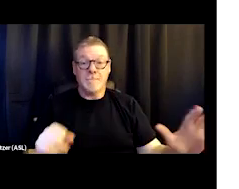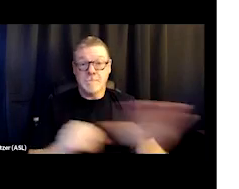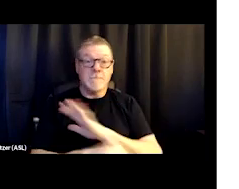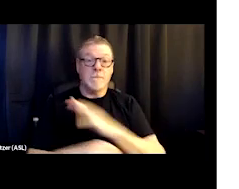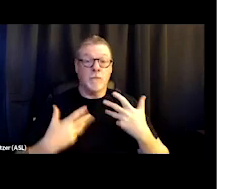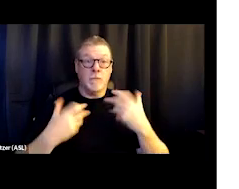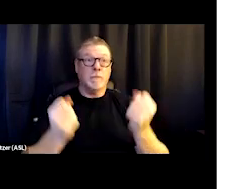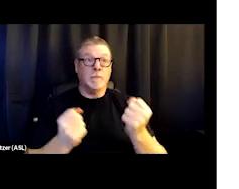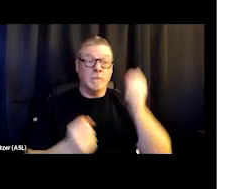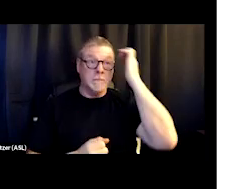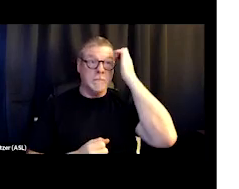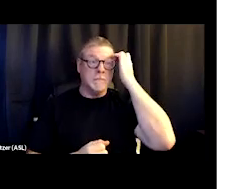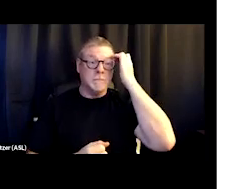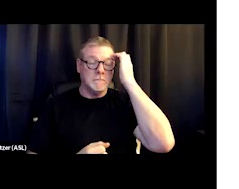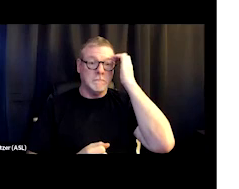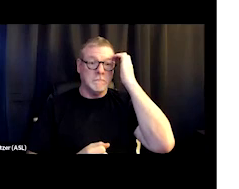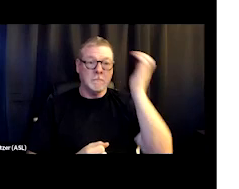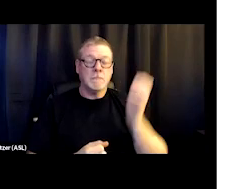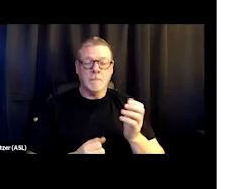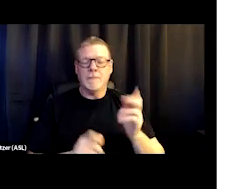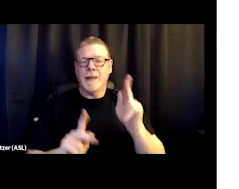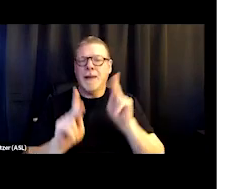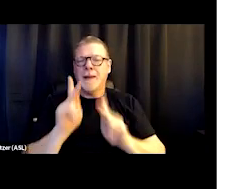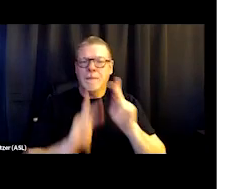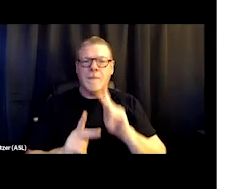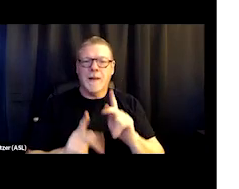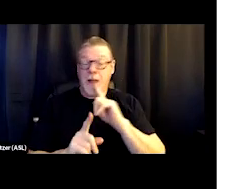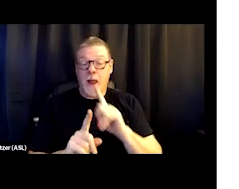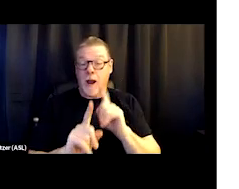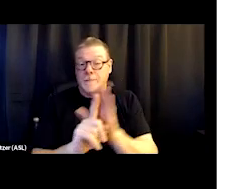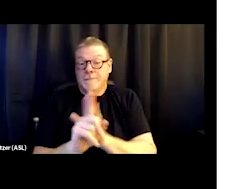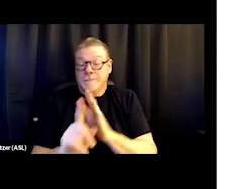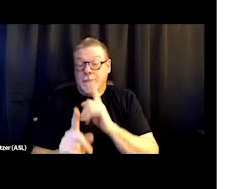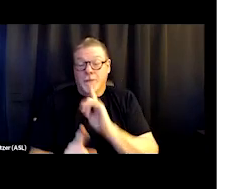you know, oftentimes consumers aren't savvy navigators of the healthcare system.